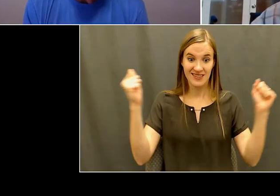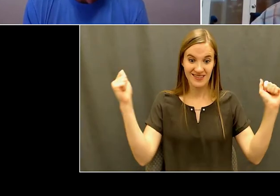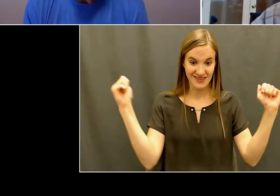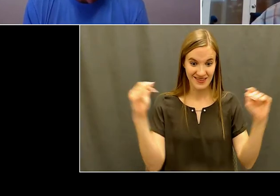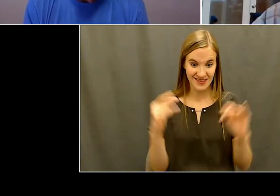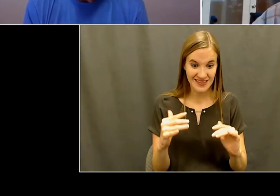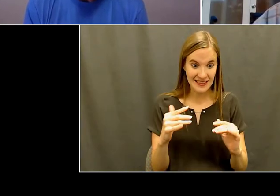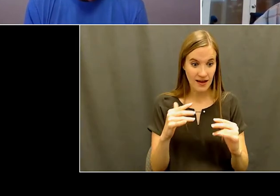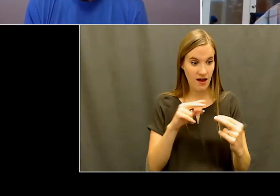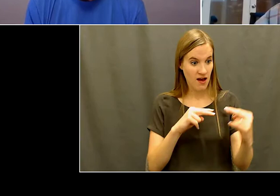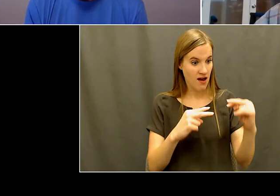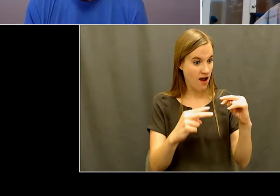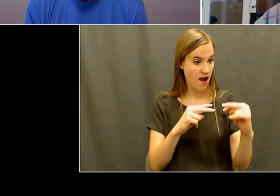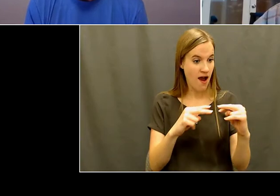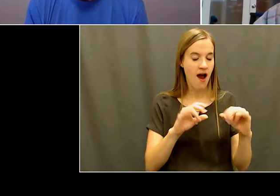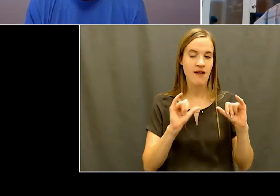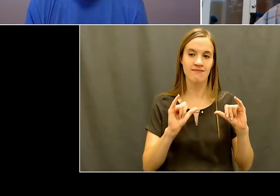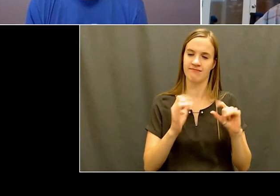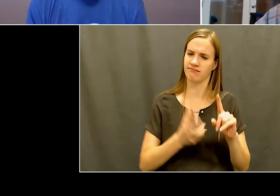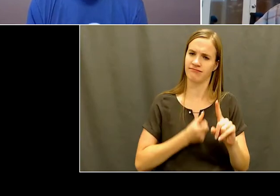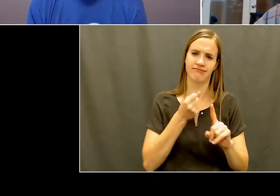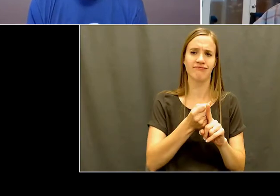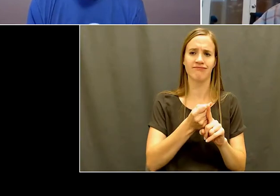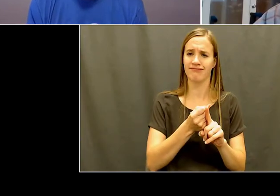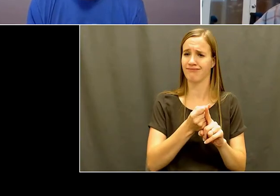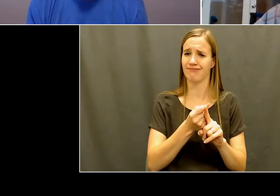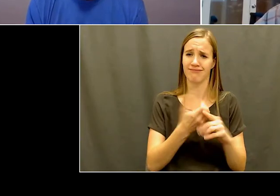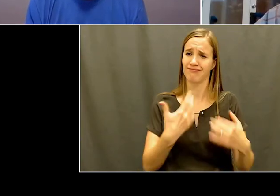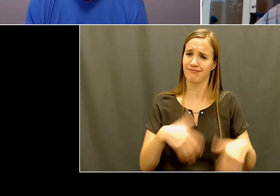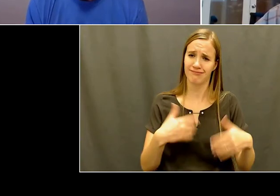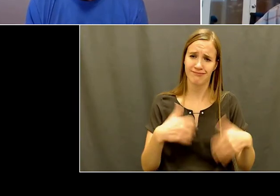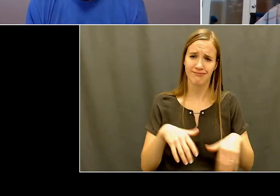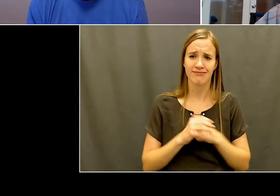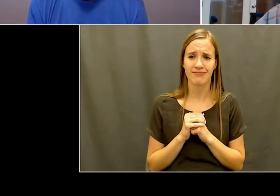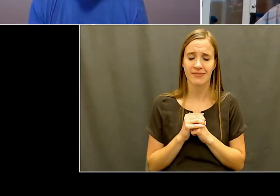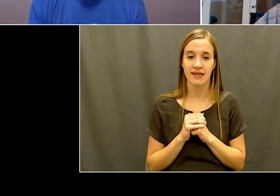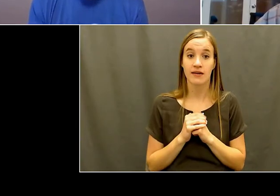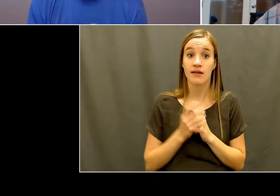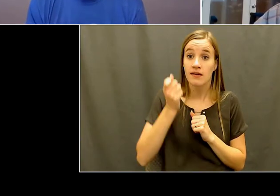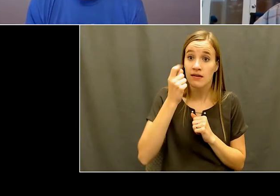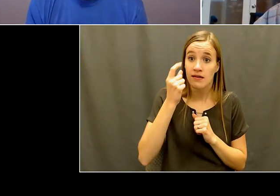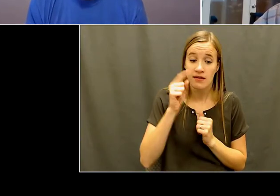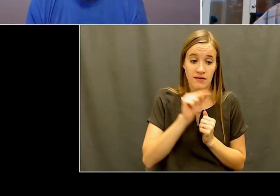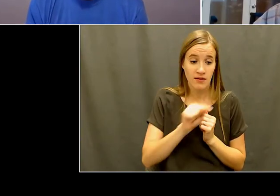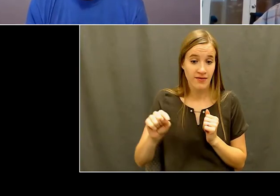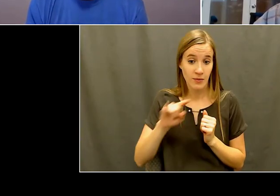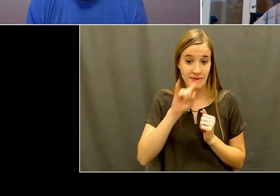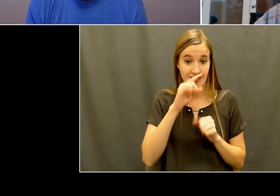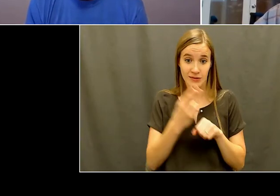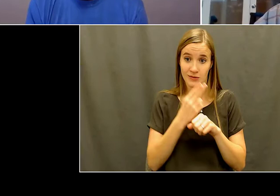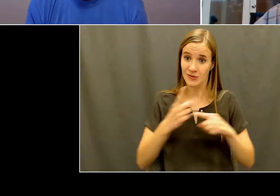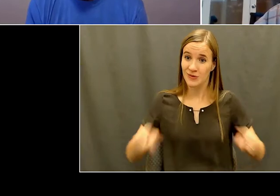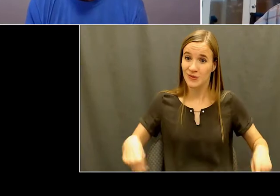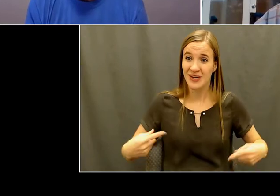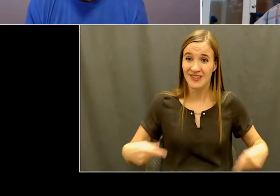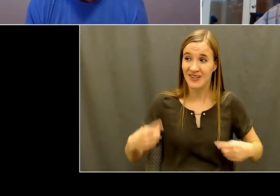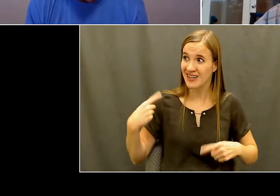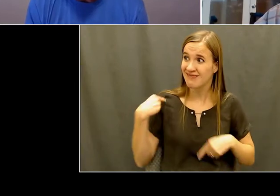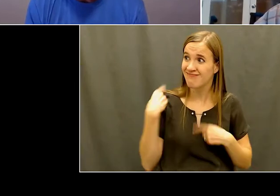meaning like we all do, I want to be faster than you. And that kind of made me push that wheelchair a little harder.